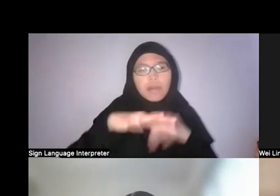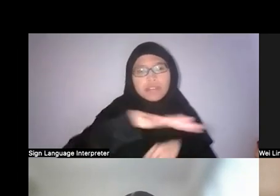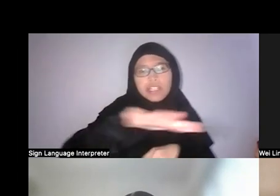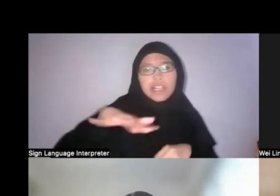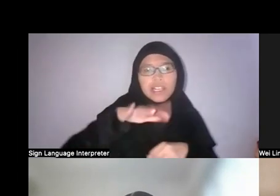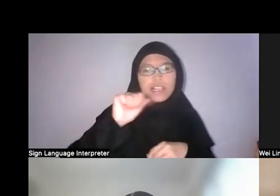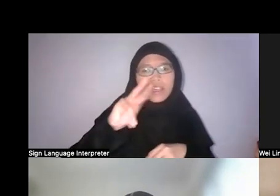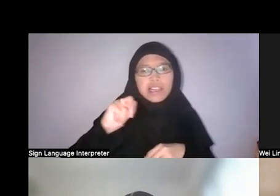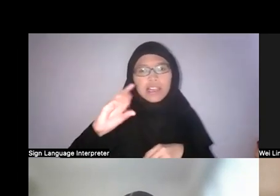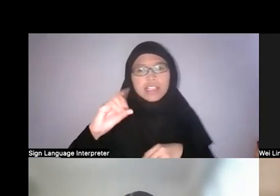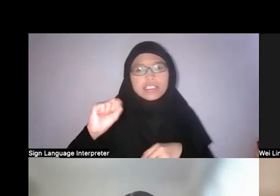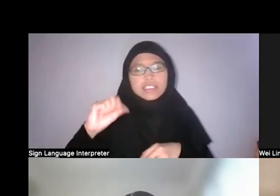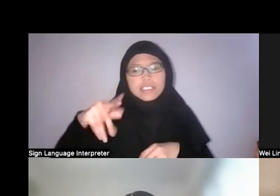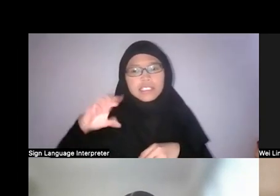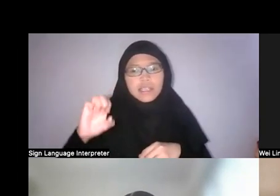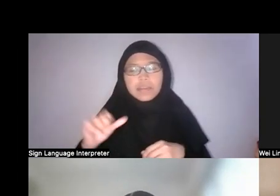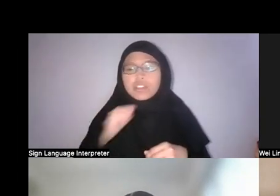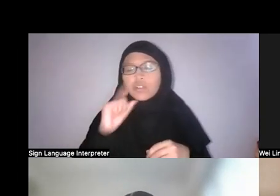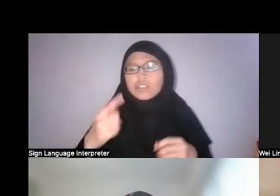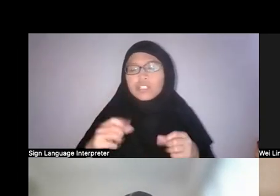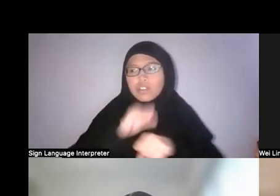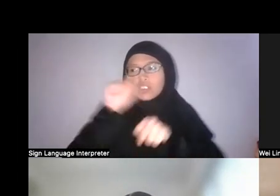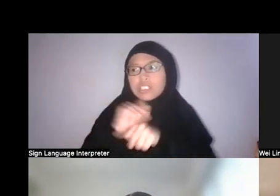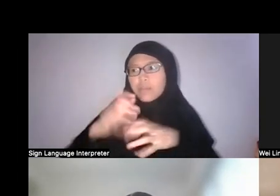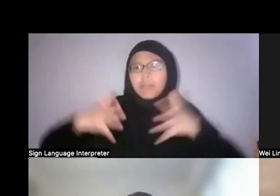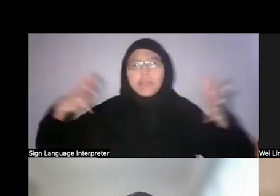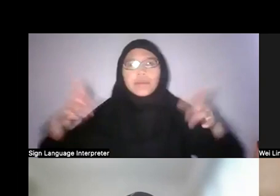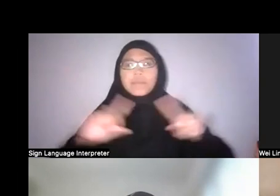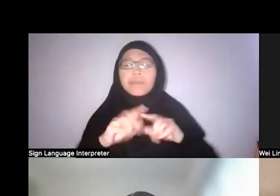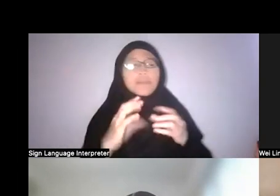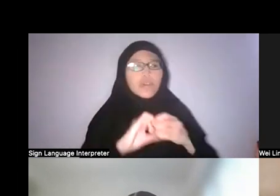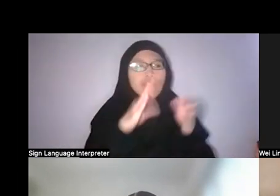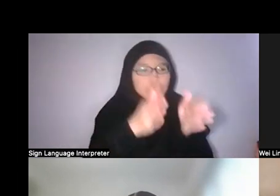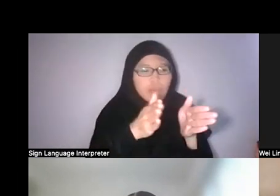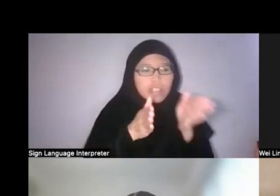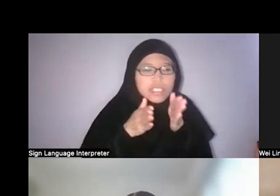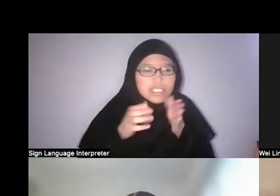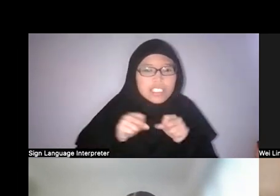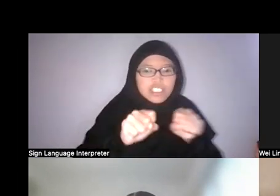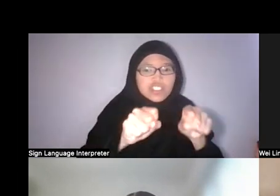It could start with your own little neighbourhood or your own street, which had its own environmental past as well, right.